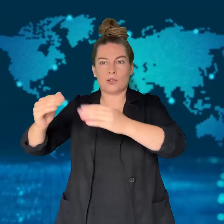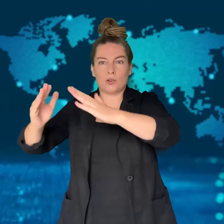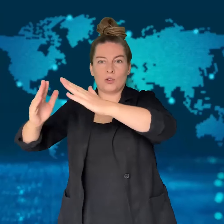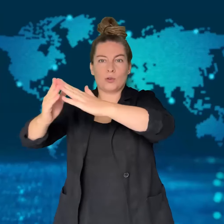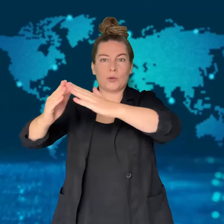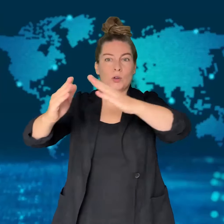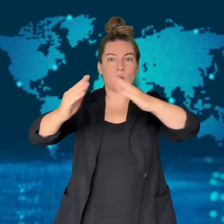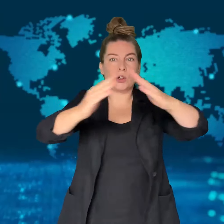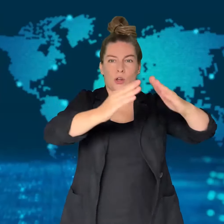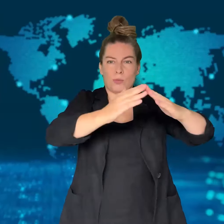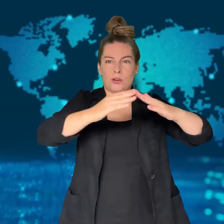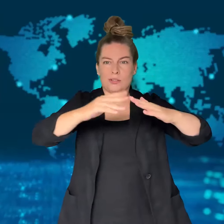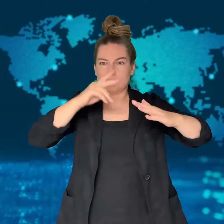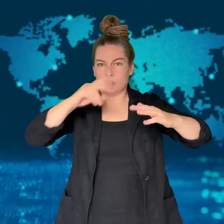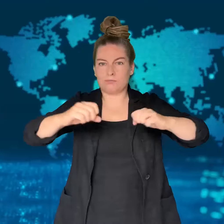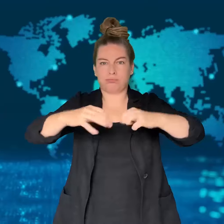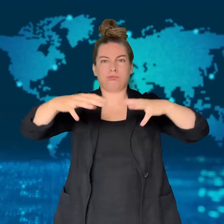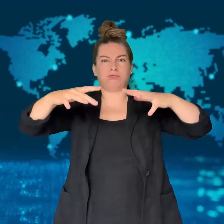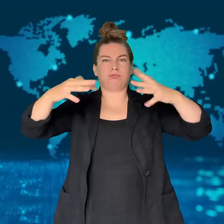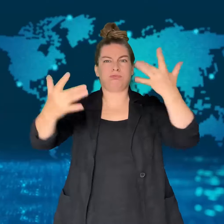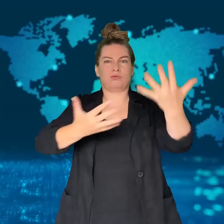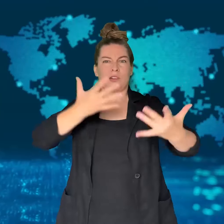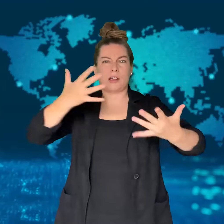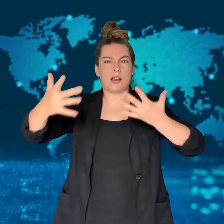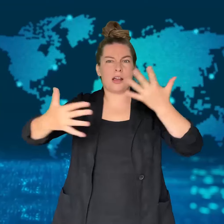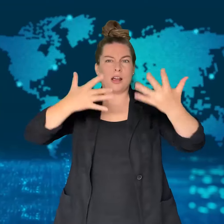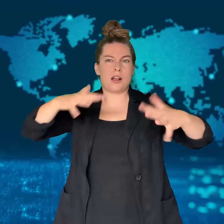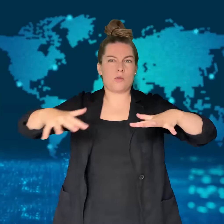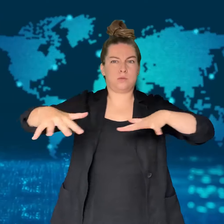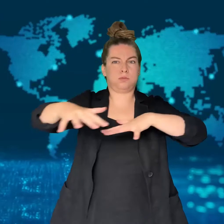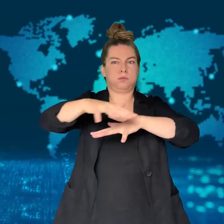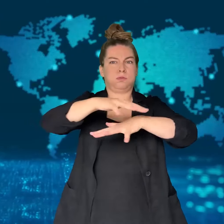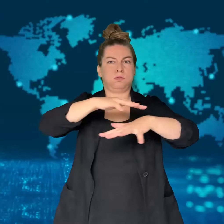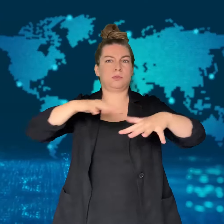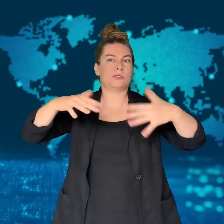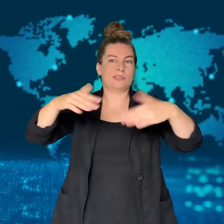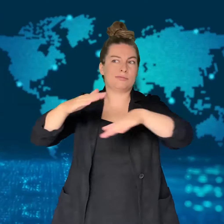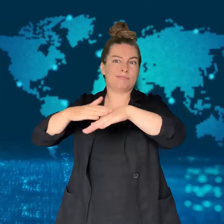The plane's wreckage burst into flames as it hit the ground.